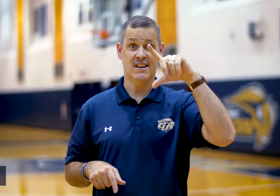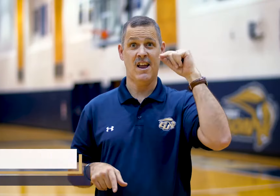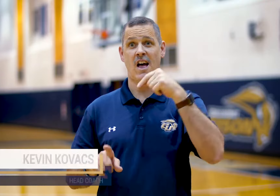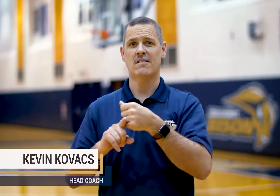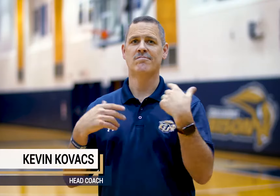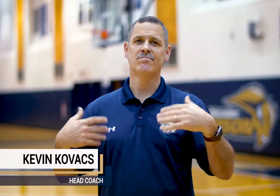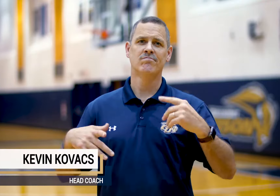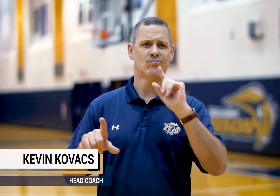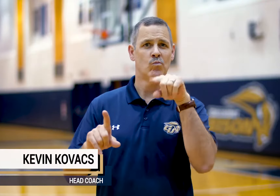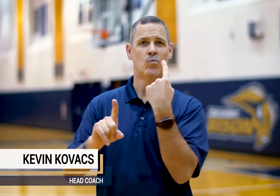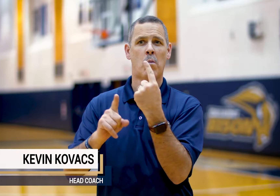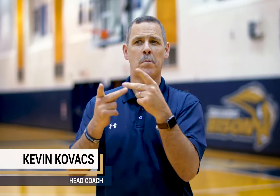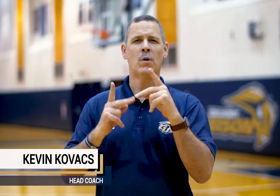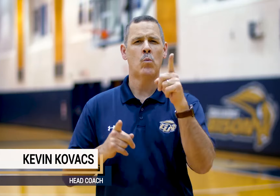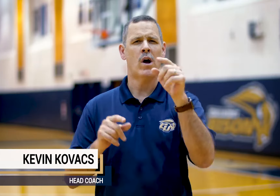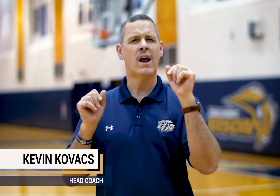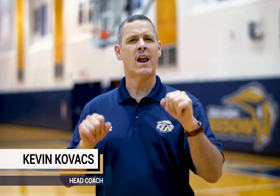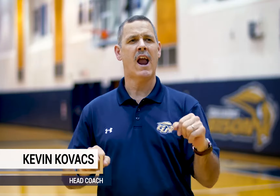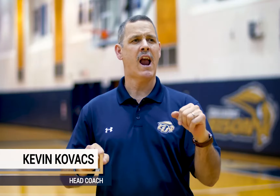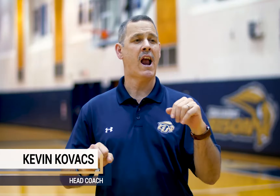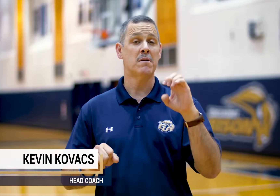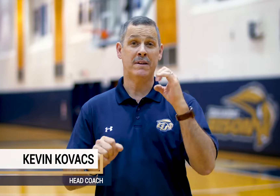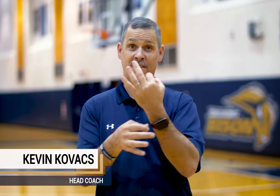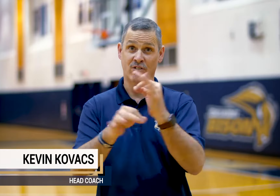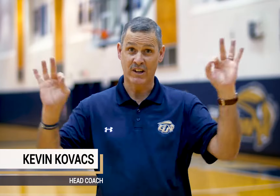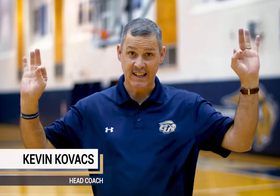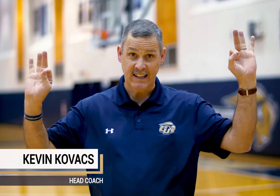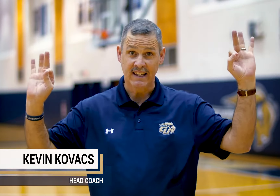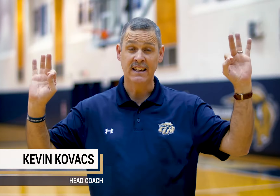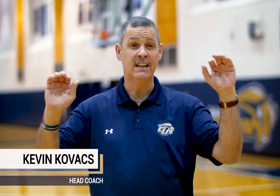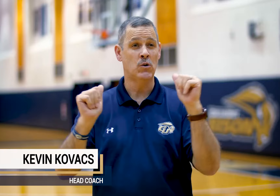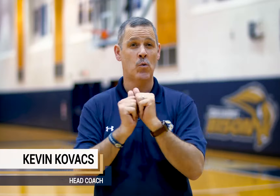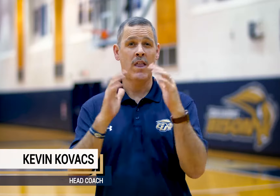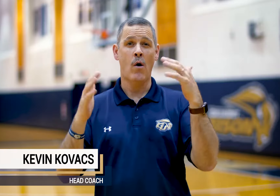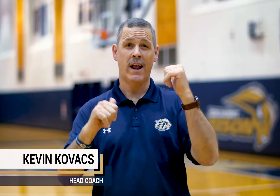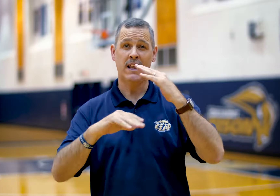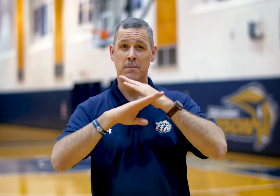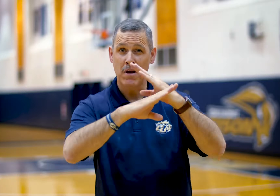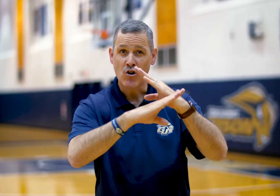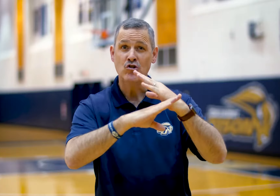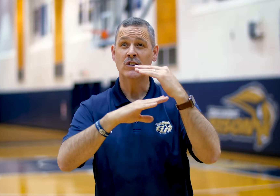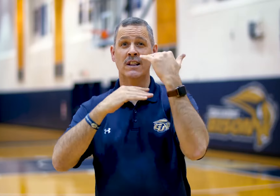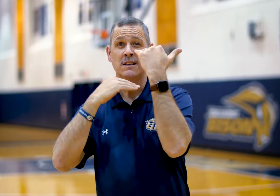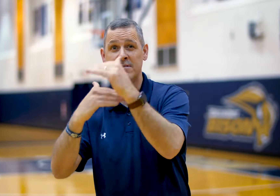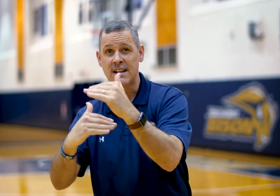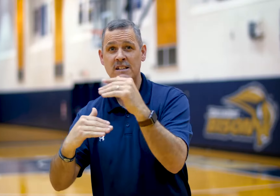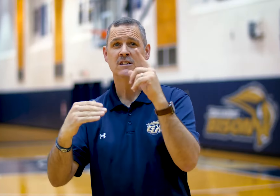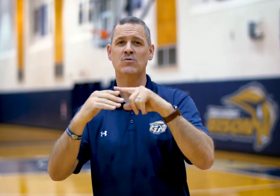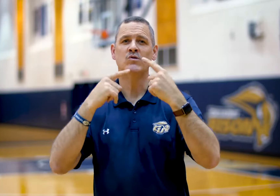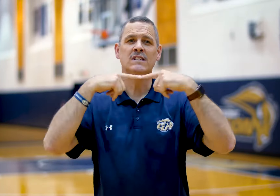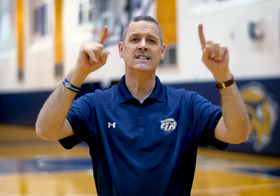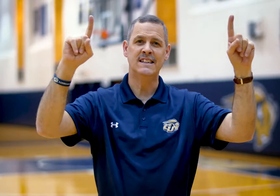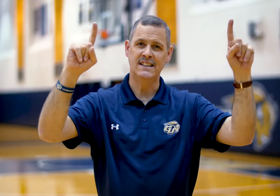Gallaudet is truly the only place where you can be free, without any barriers or limitations, to succeed.